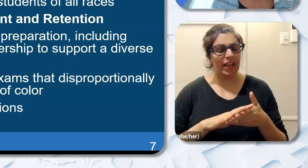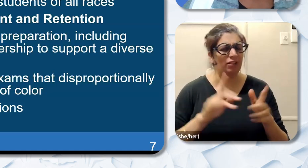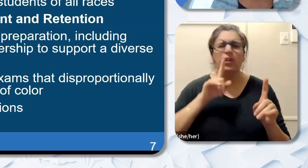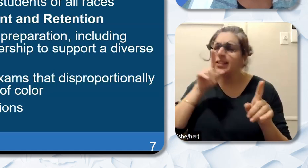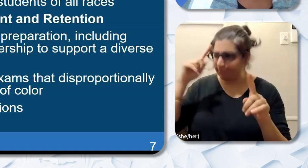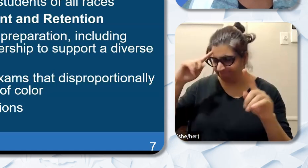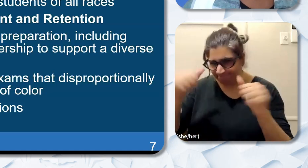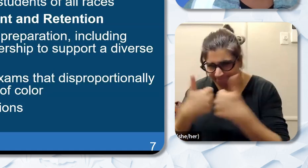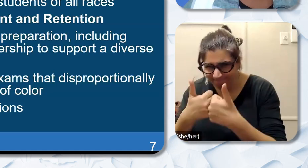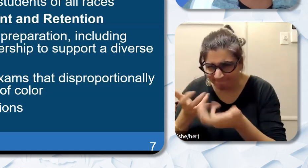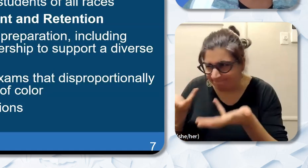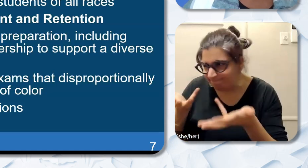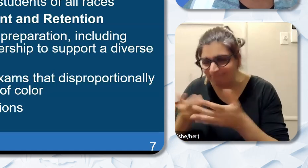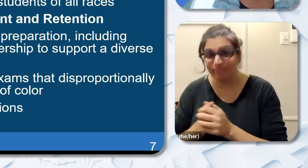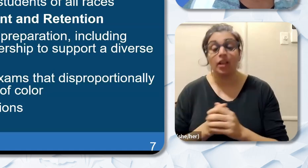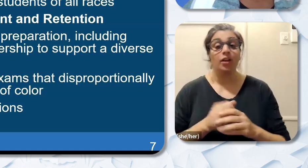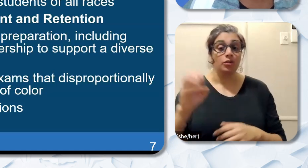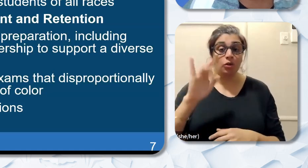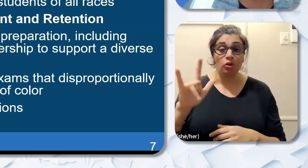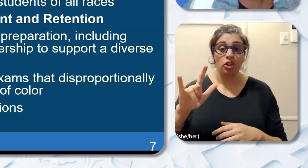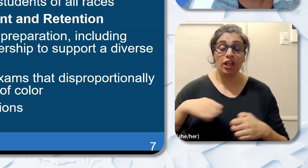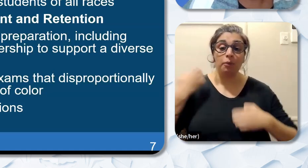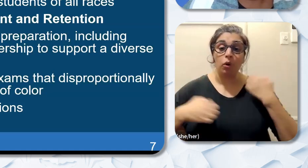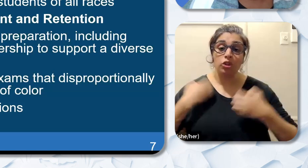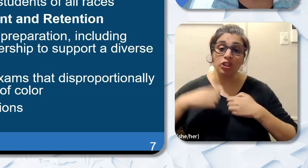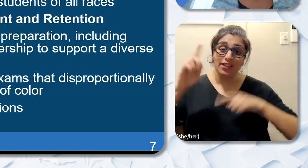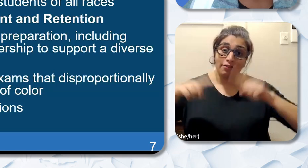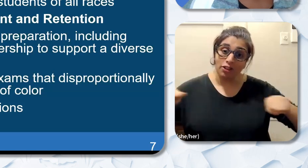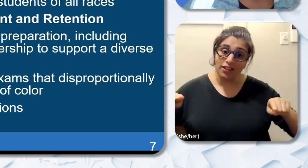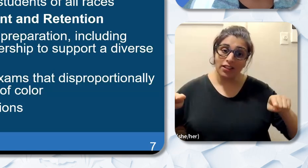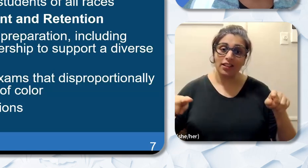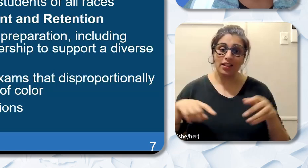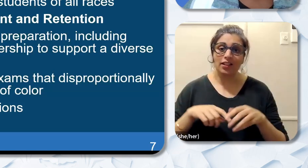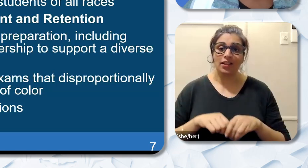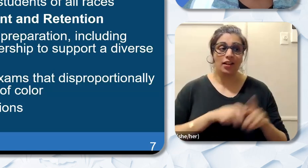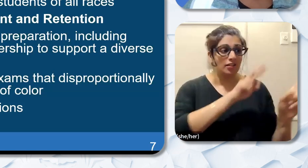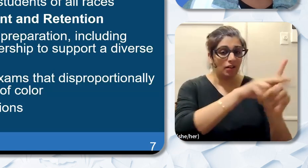and emotionally greater diversity in the education system support students and teachers to have less